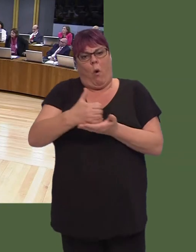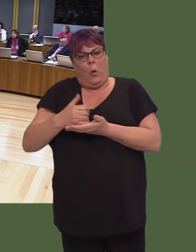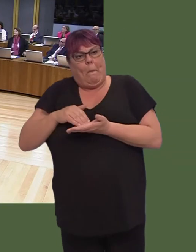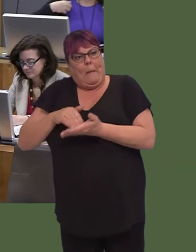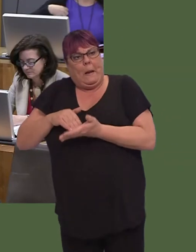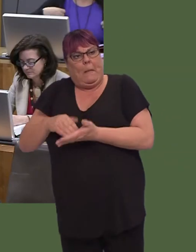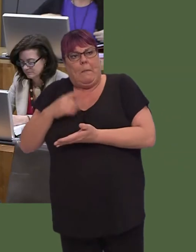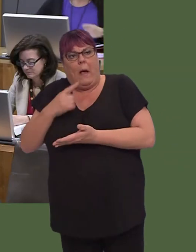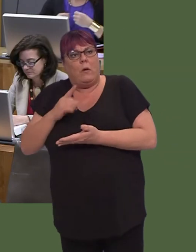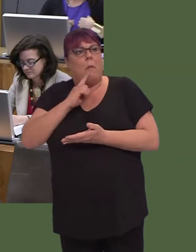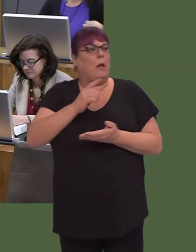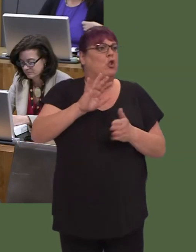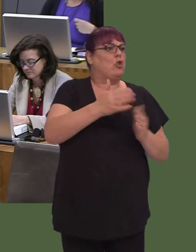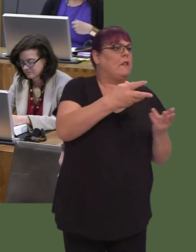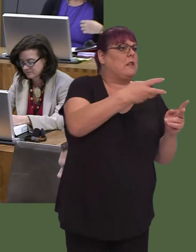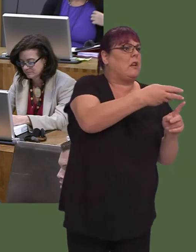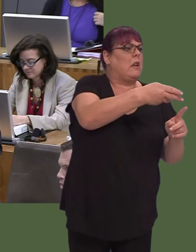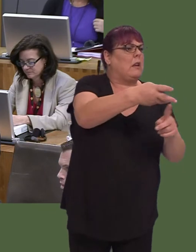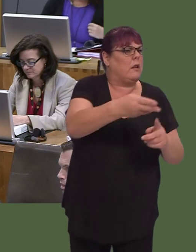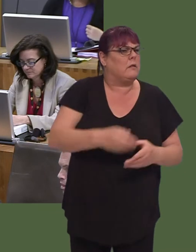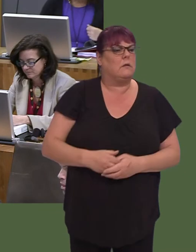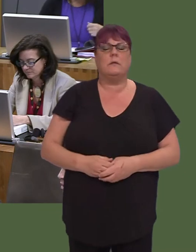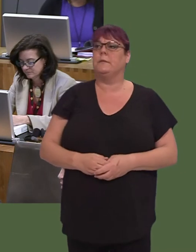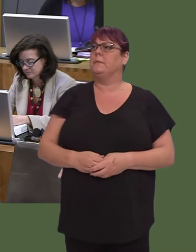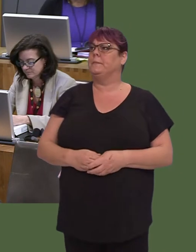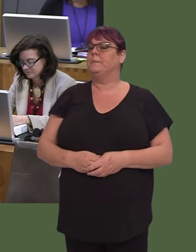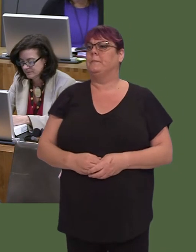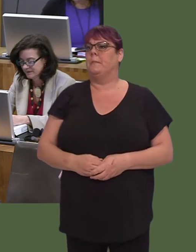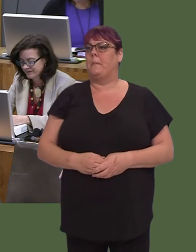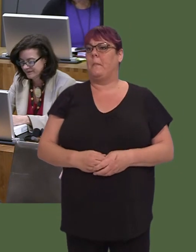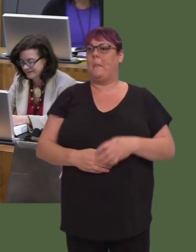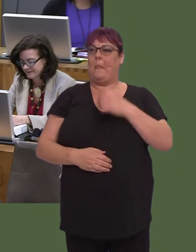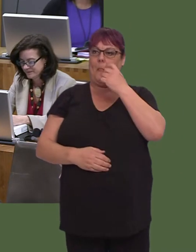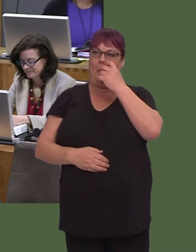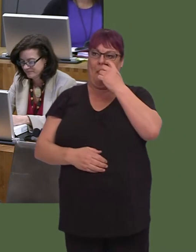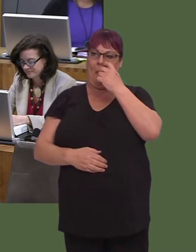Carwyn Jones AM: Well, there's very little upon which I'd agree with Jeff Jones, and that has not changed.